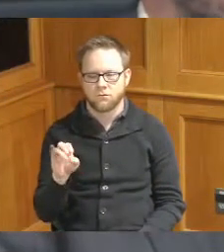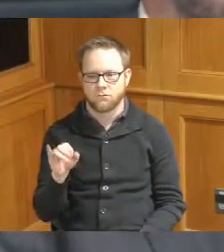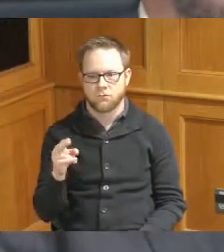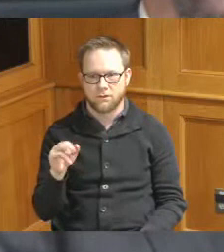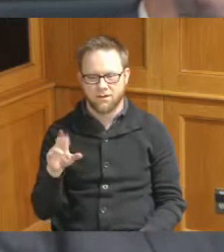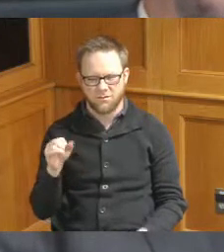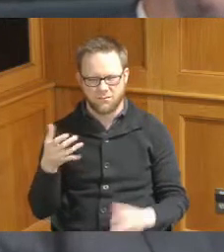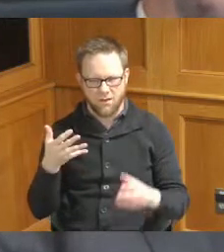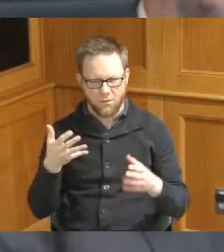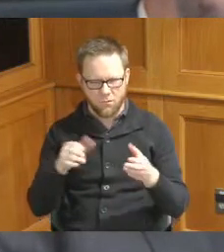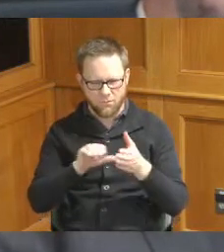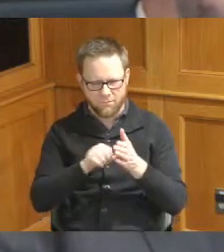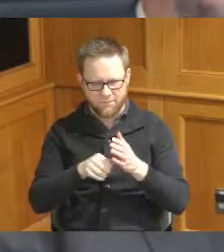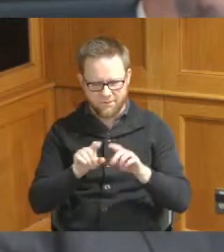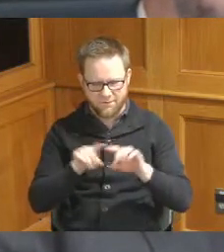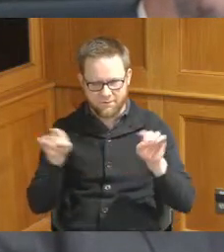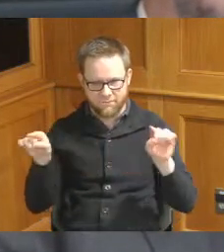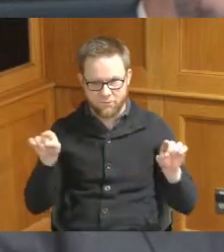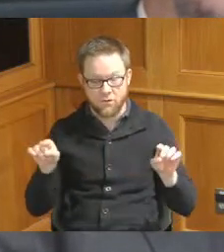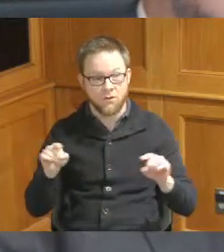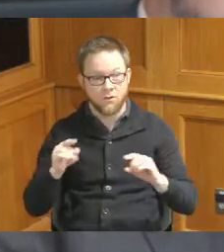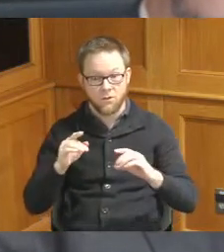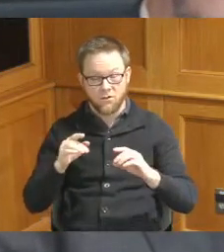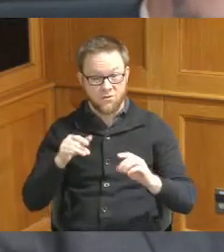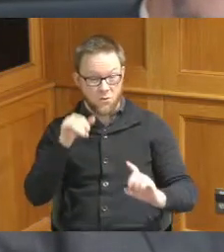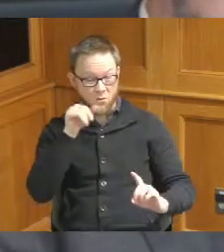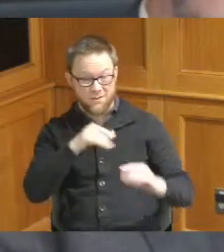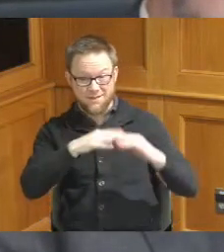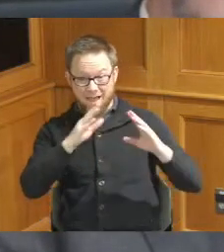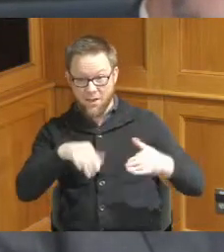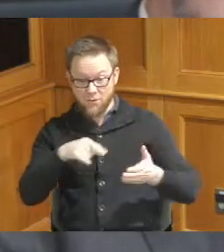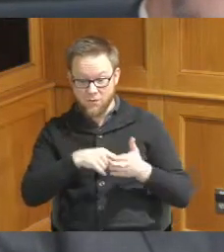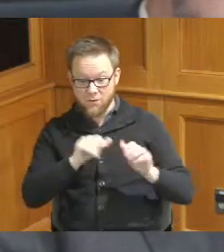I asked the question so the housing that we're talking about this affordable housing through this